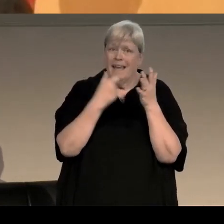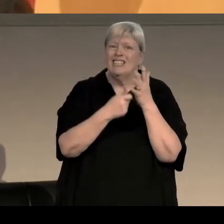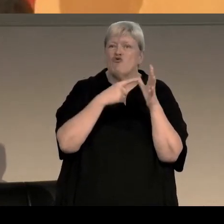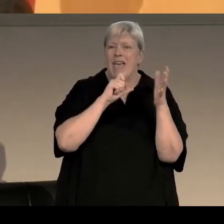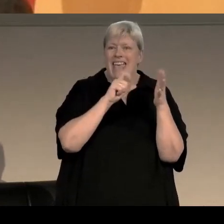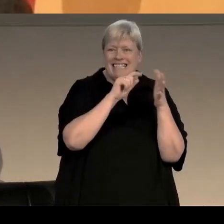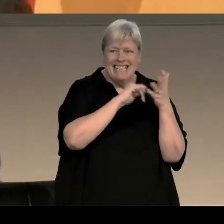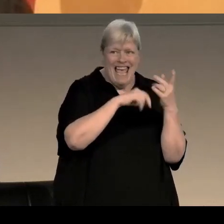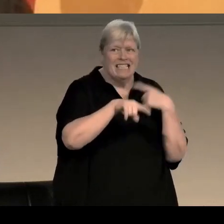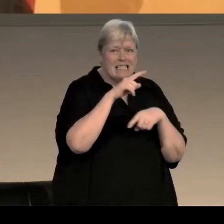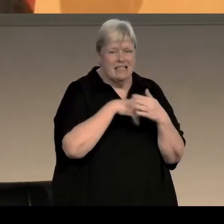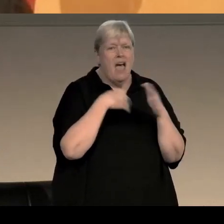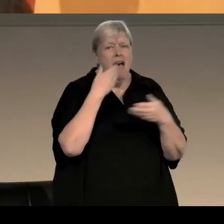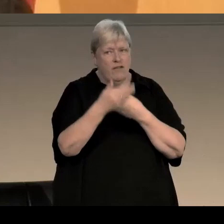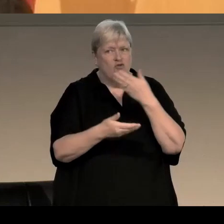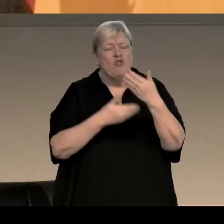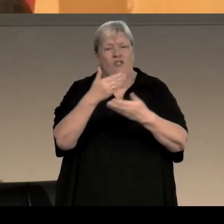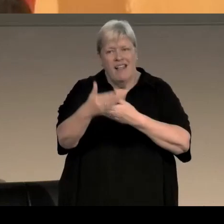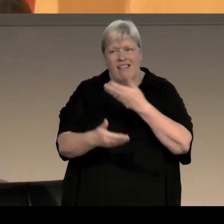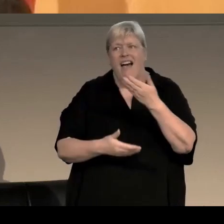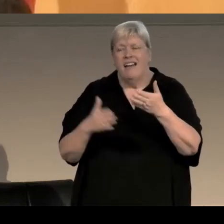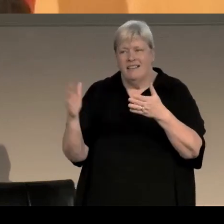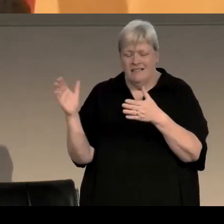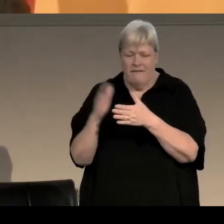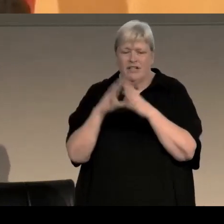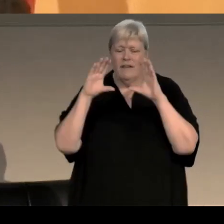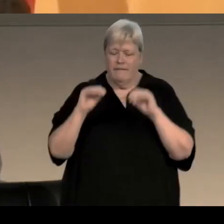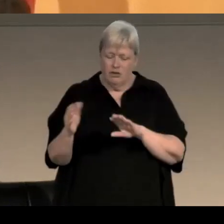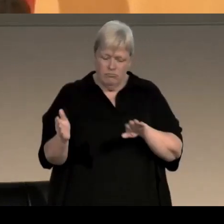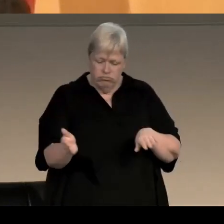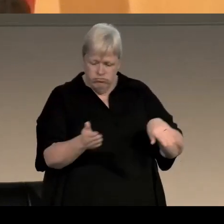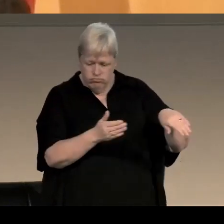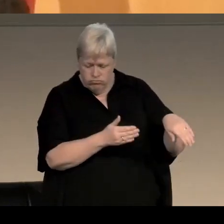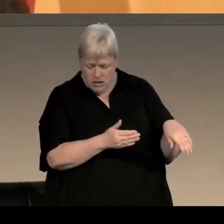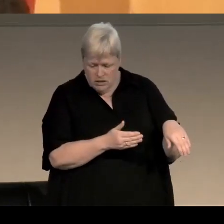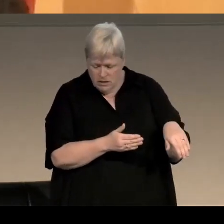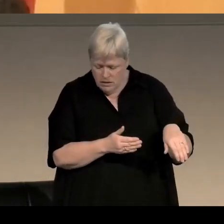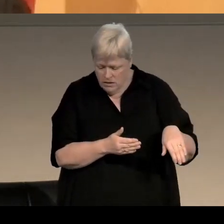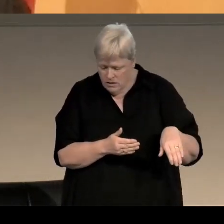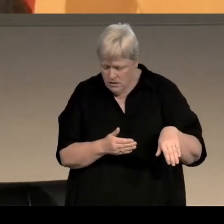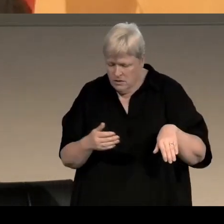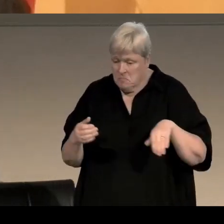which I storylined the first series of and was - seemed to go down pretty well.